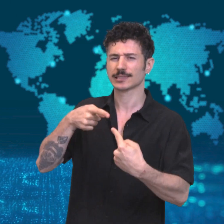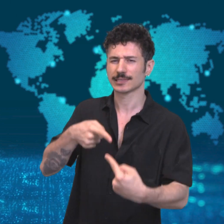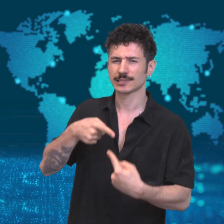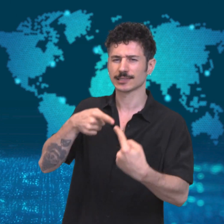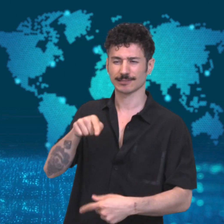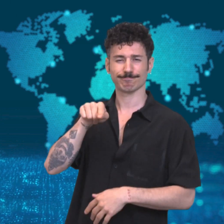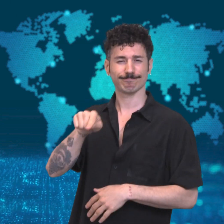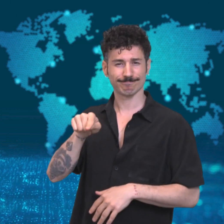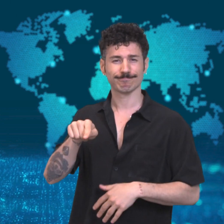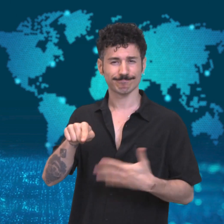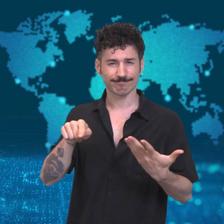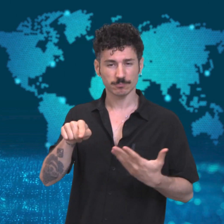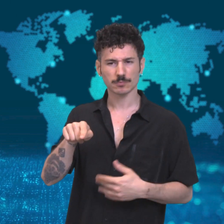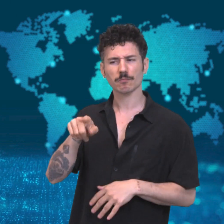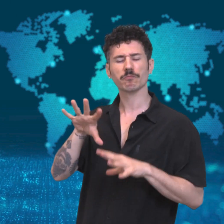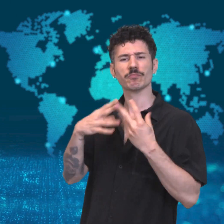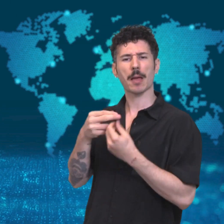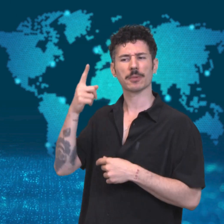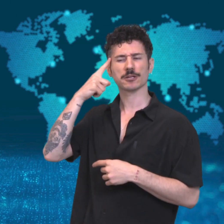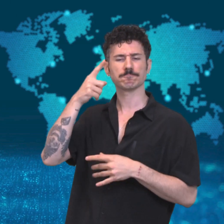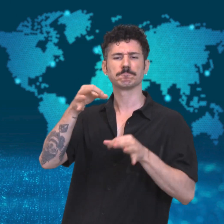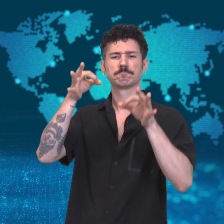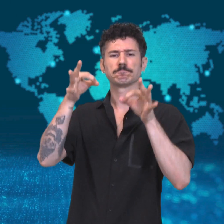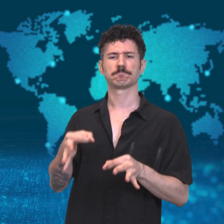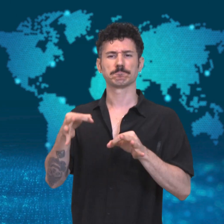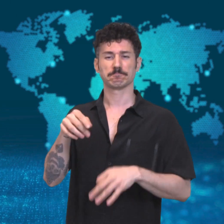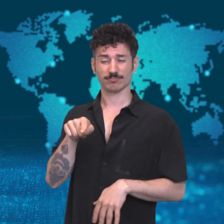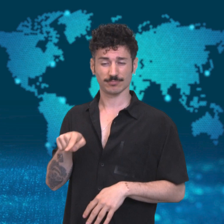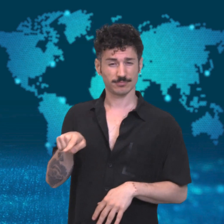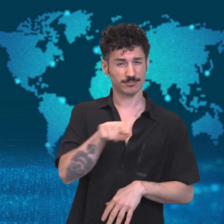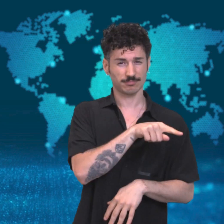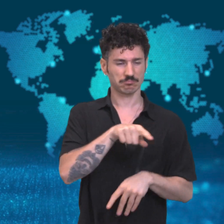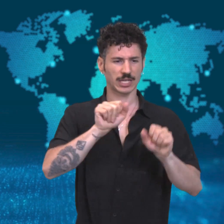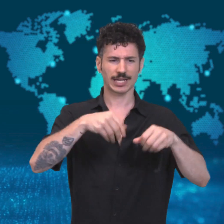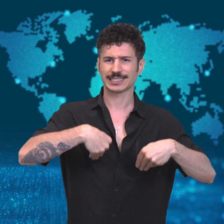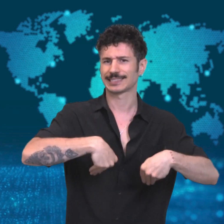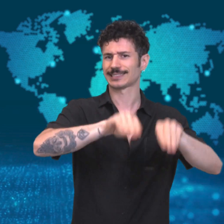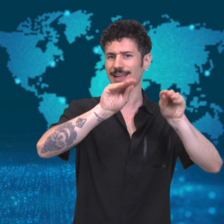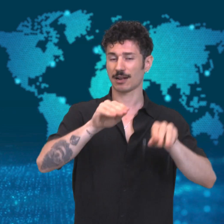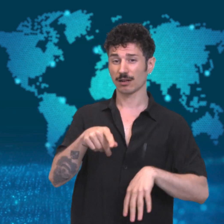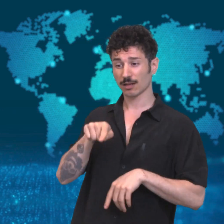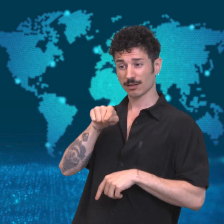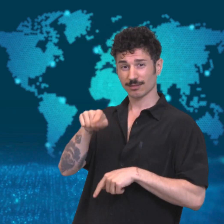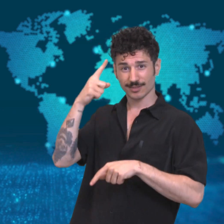in the litter, Biscuits was struggling to grow the